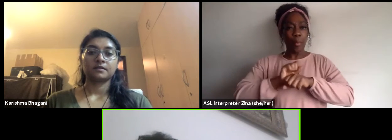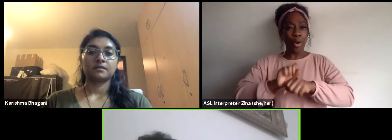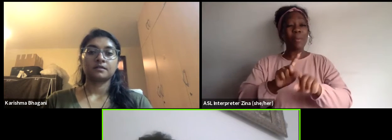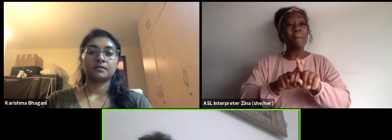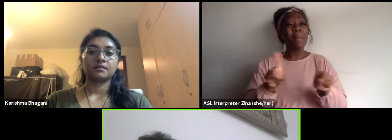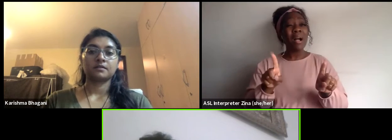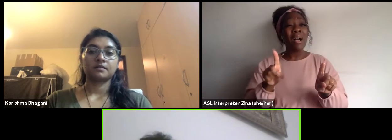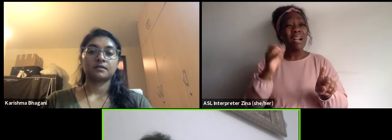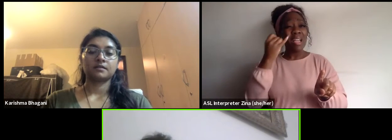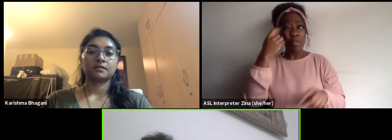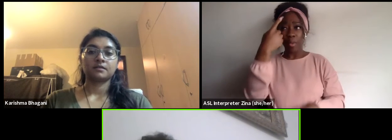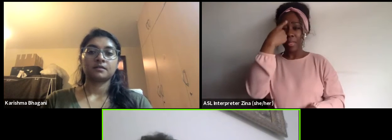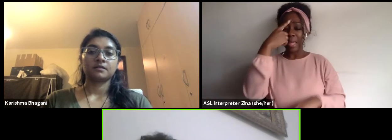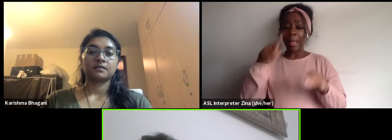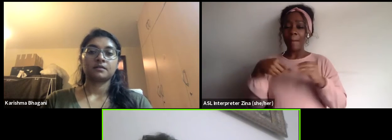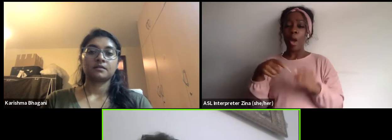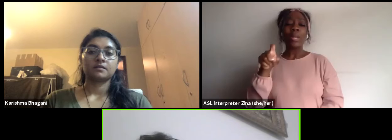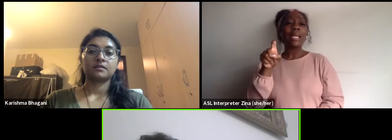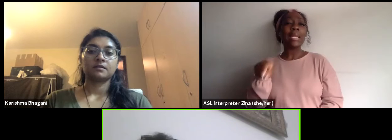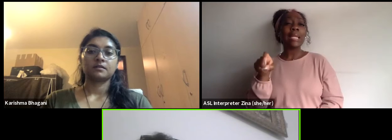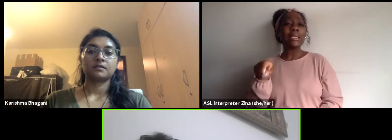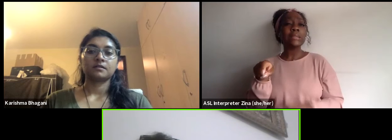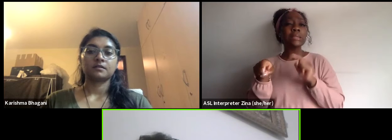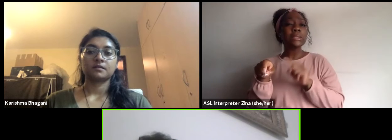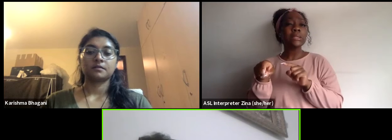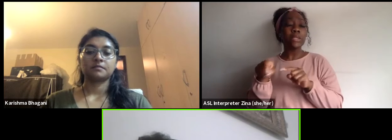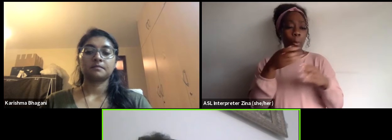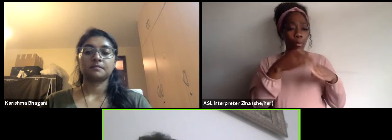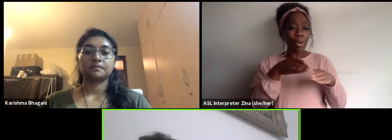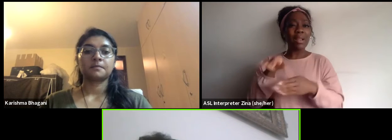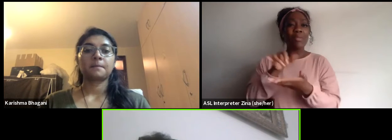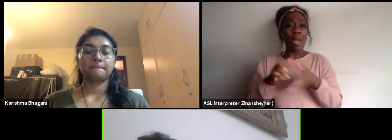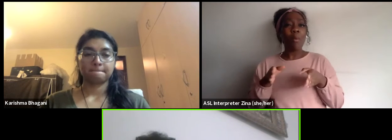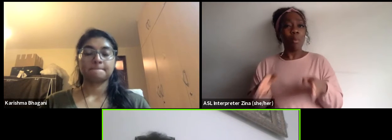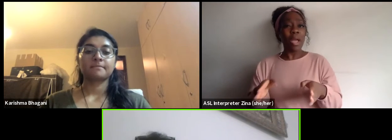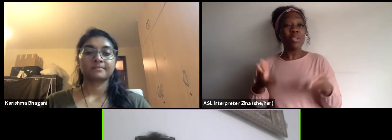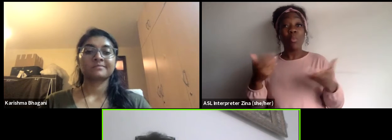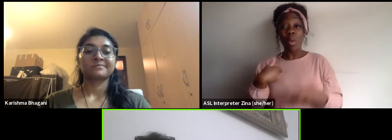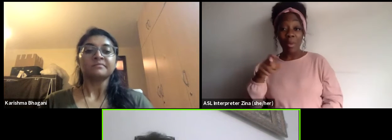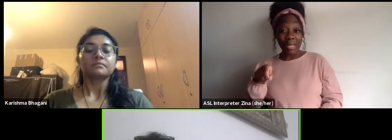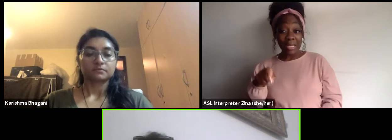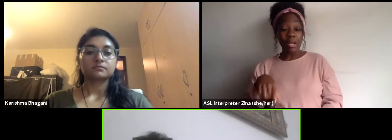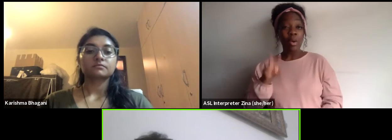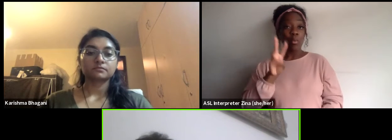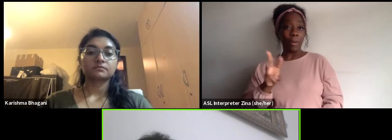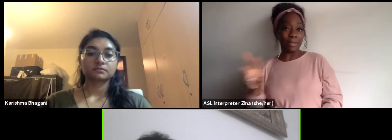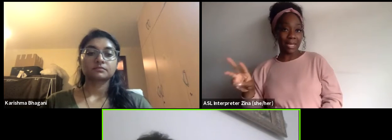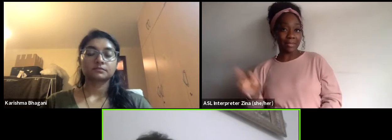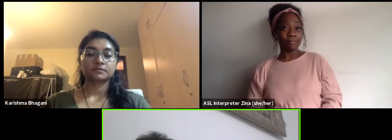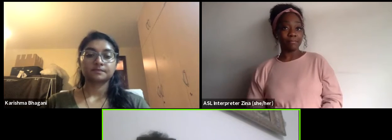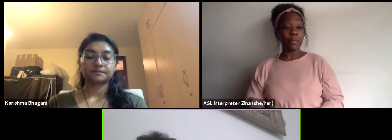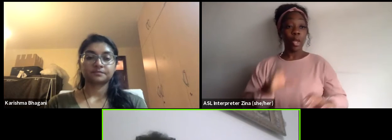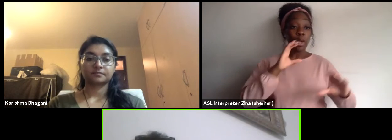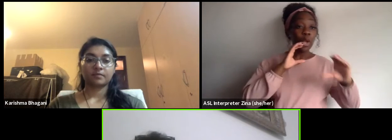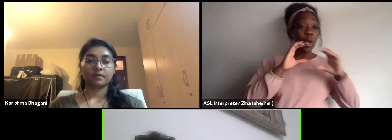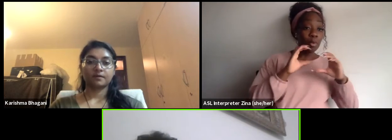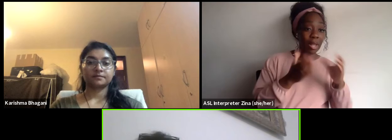into a needs, what I need? I need the website, I need the communication materials. So and they look what are the resources out